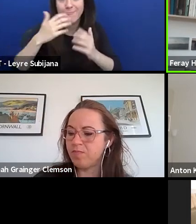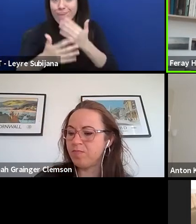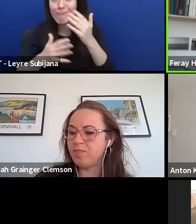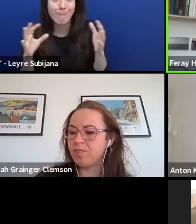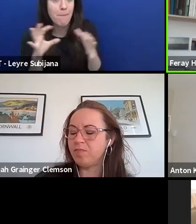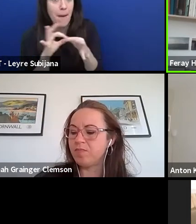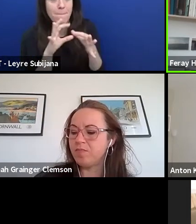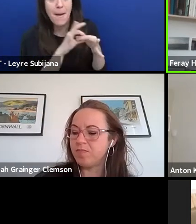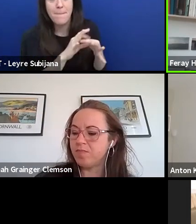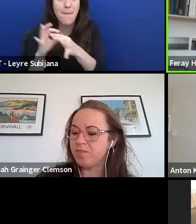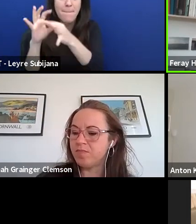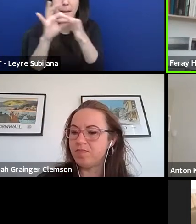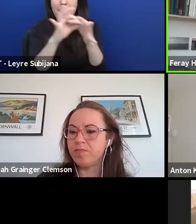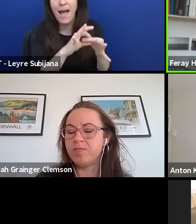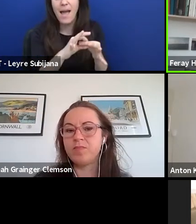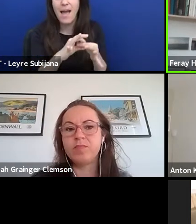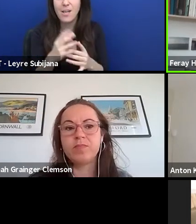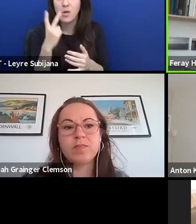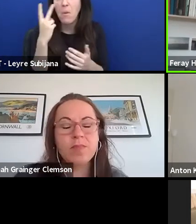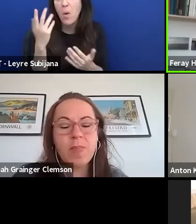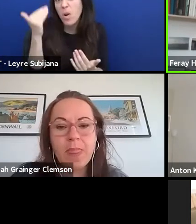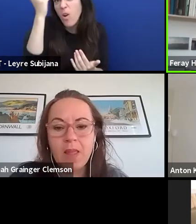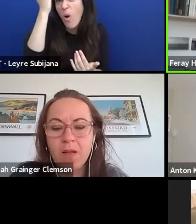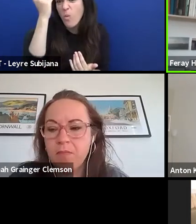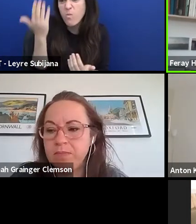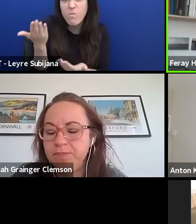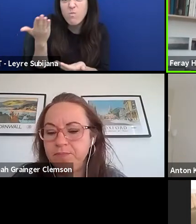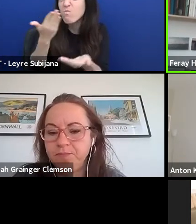So, I would like to know from you with your experience,